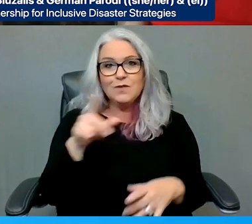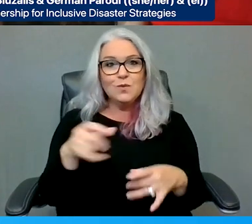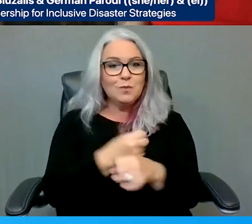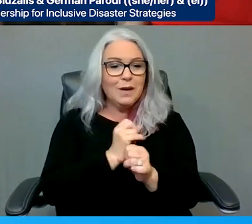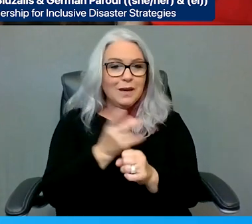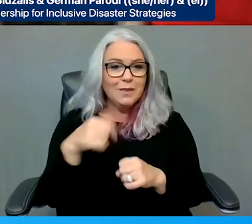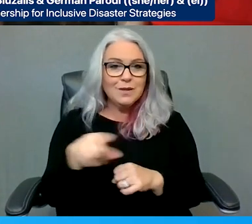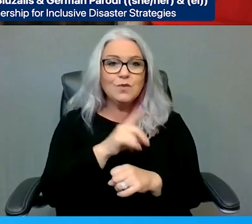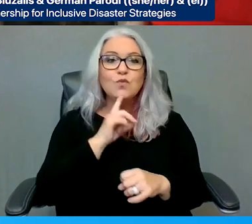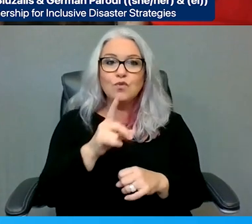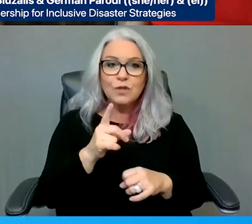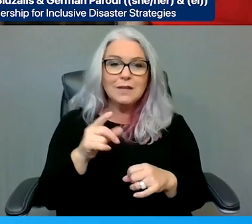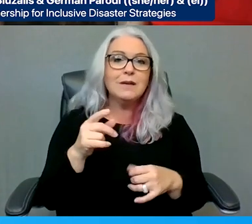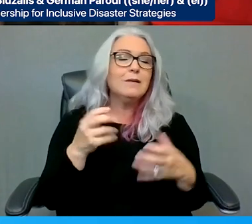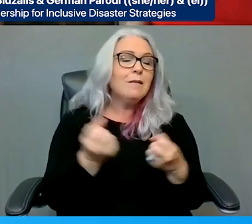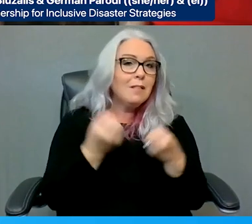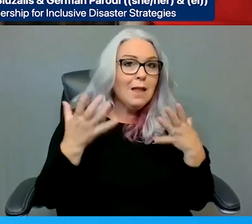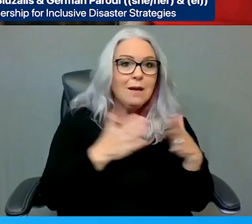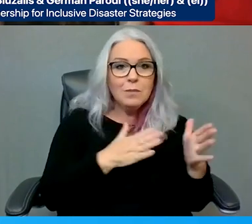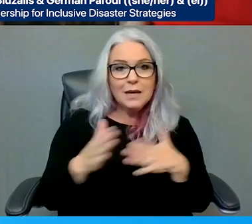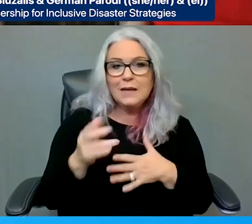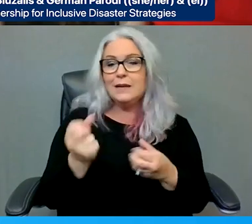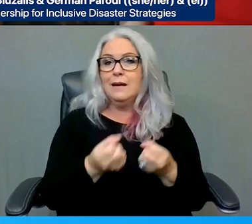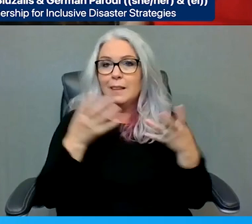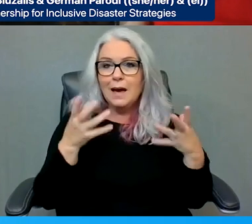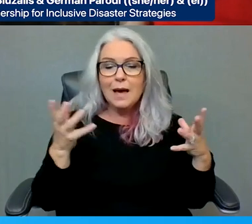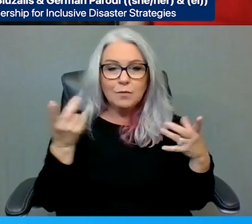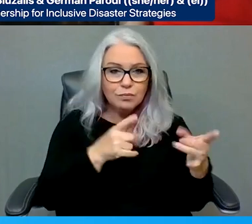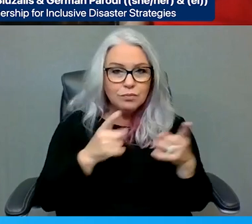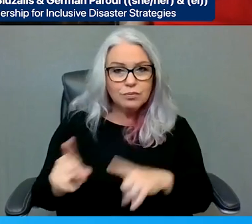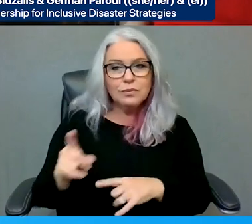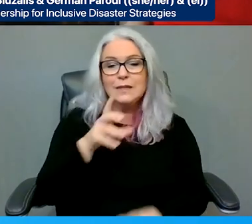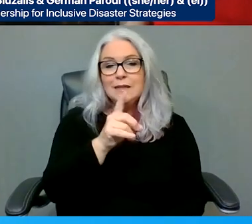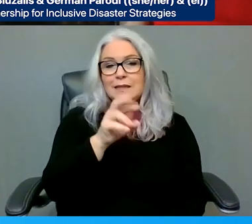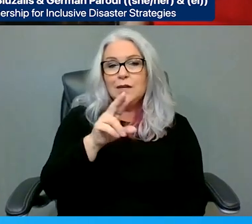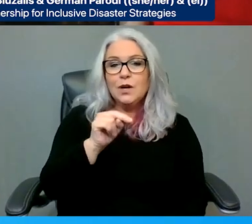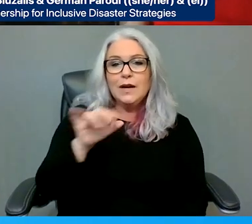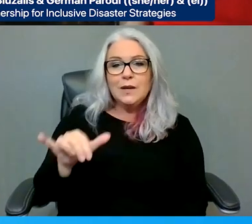and planning. We have been doing it together. DRNY's hope is these discussions and